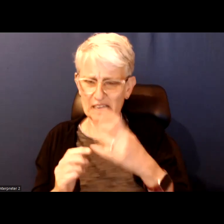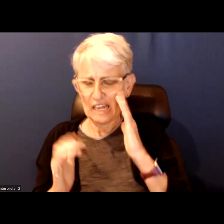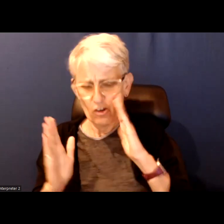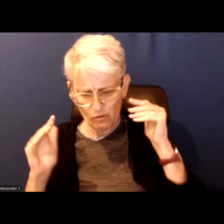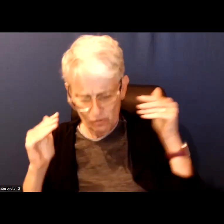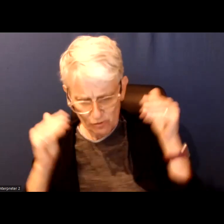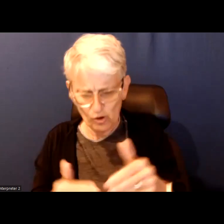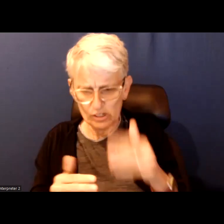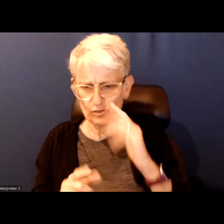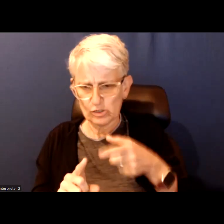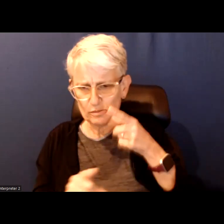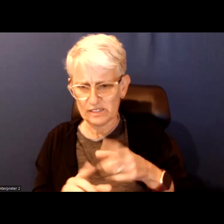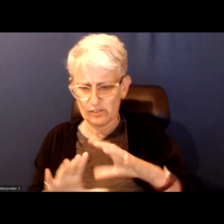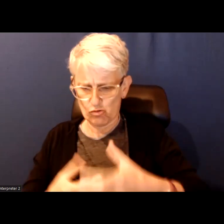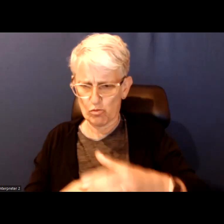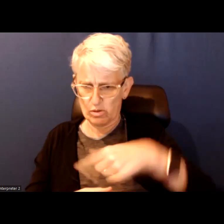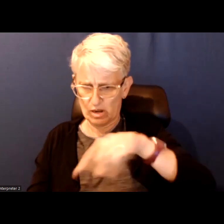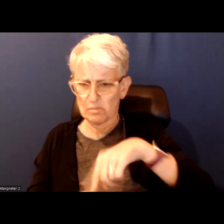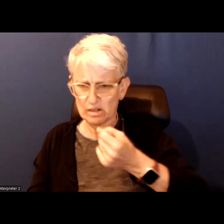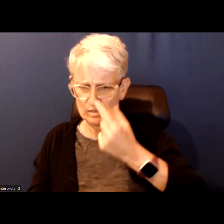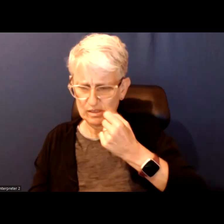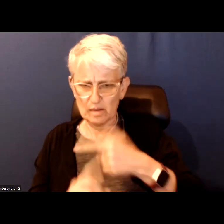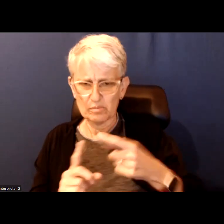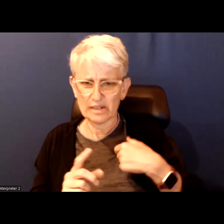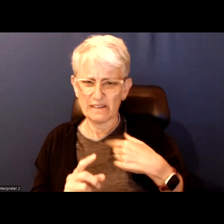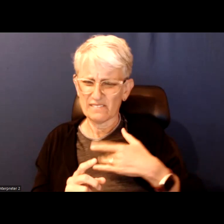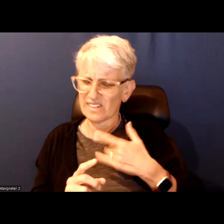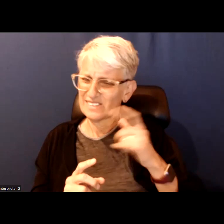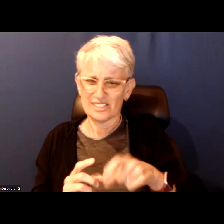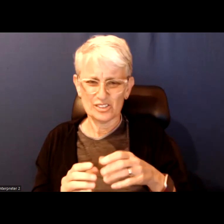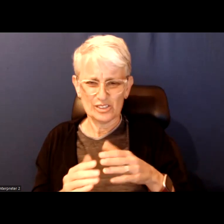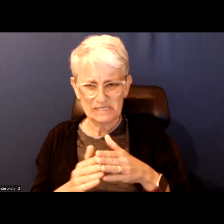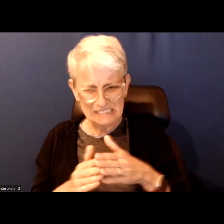group of people. But I also think we need to you know think beyond that.